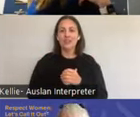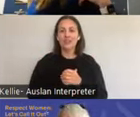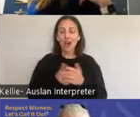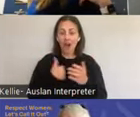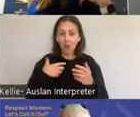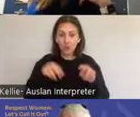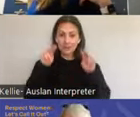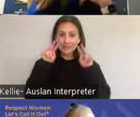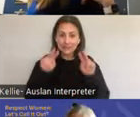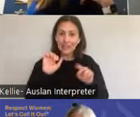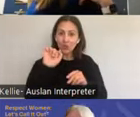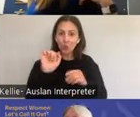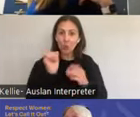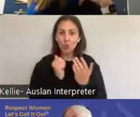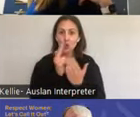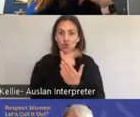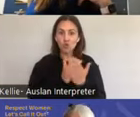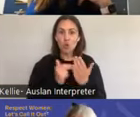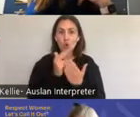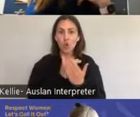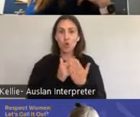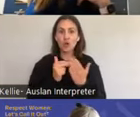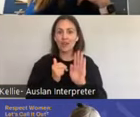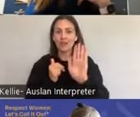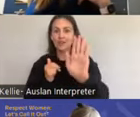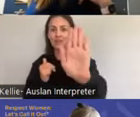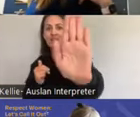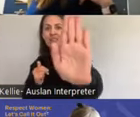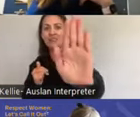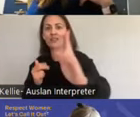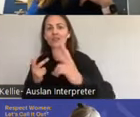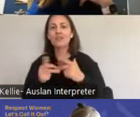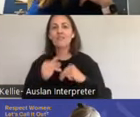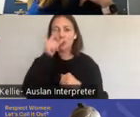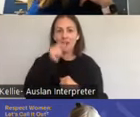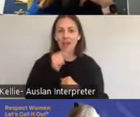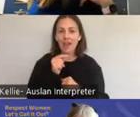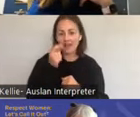If you can, show us on your screen. I don't know whether you can. What? Those are.